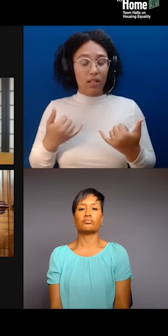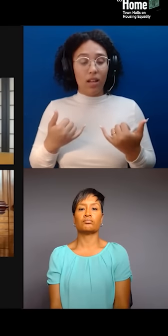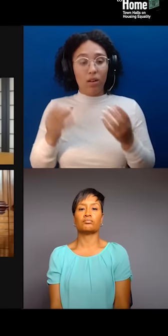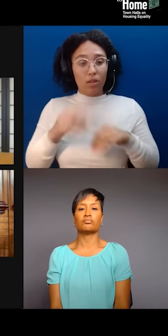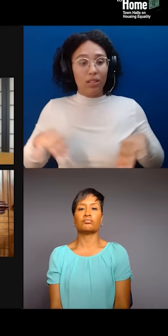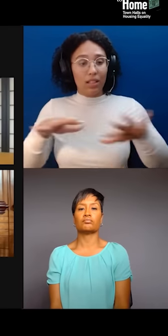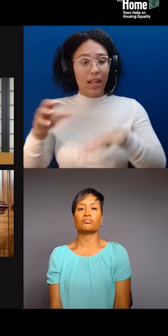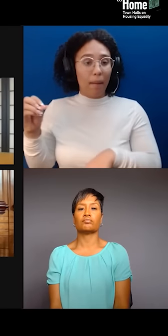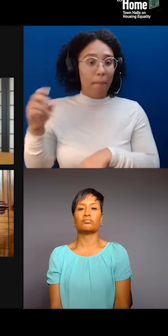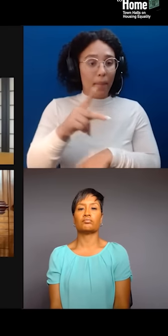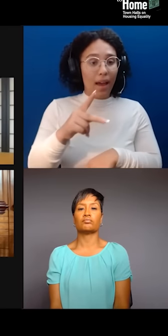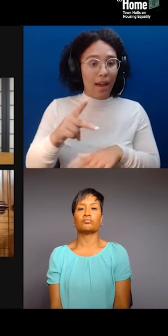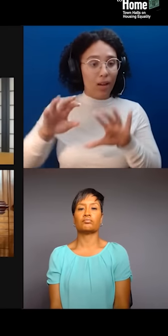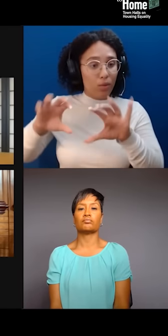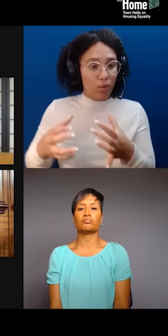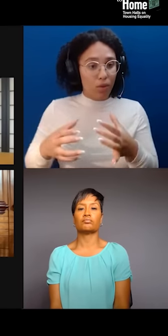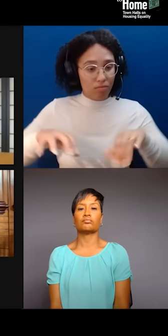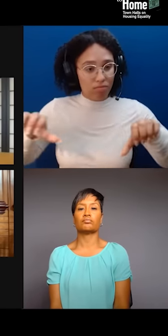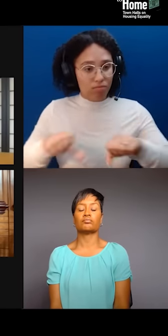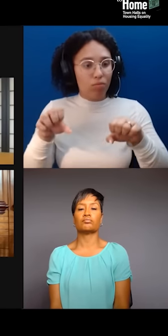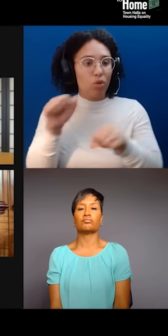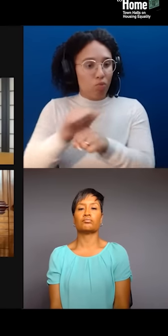The artists that I mentioned prior New Red Order Collective